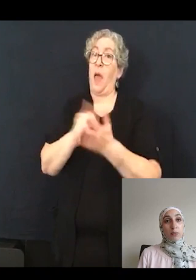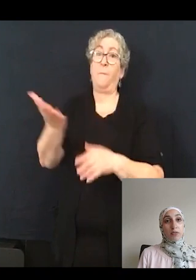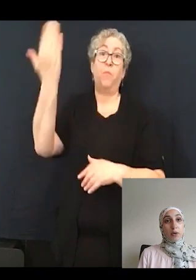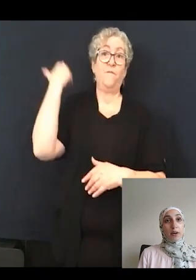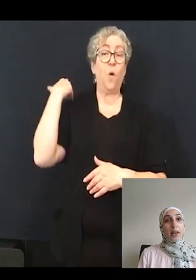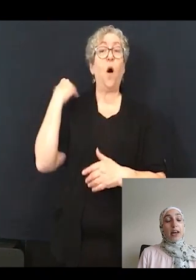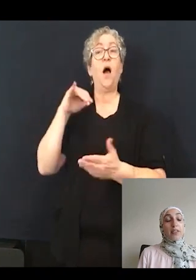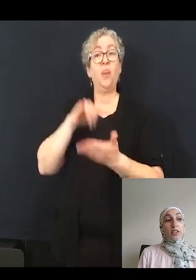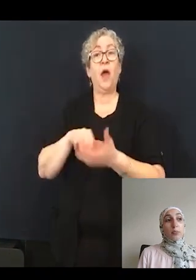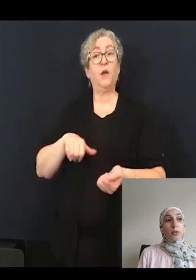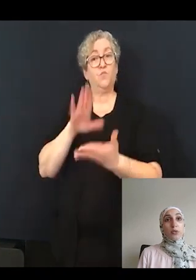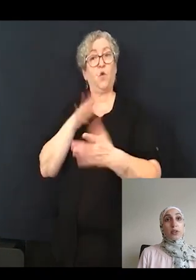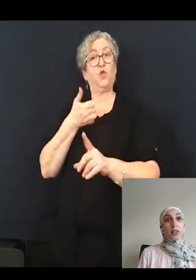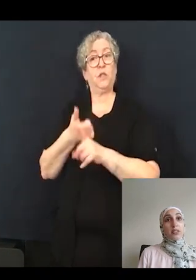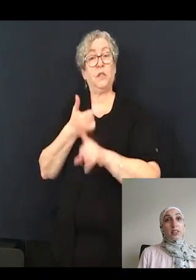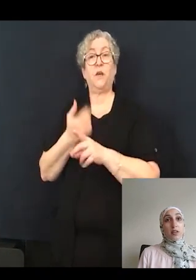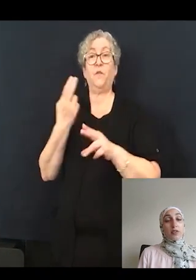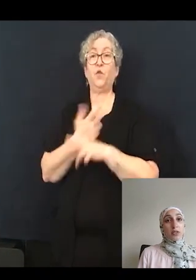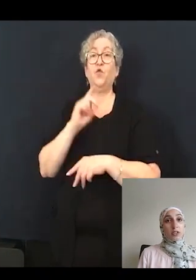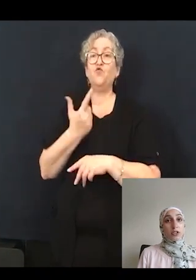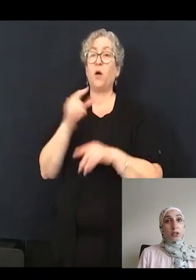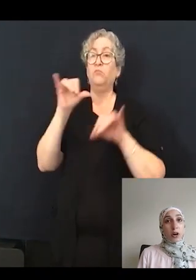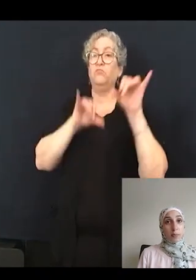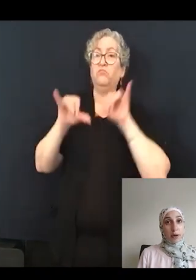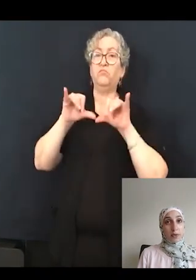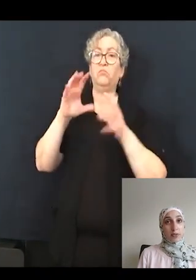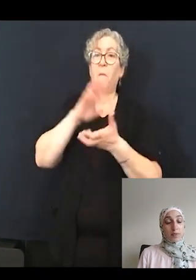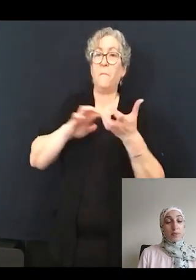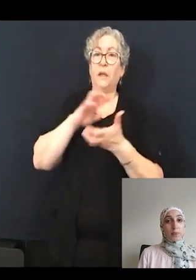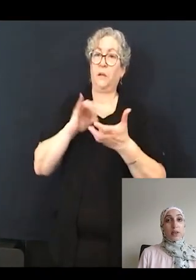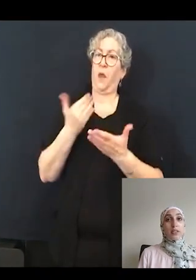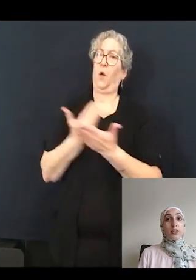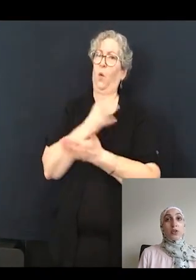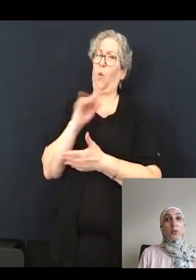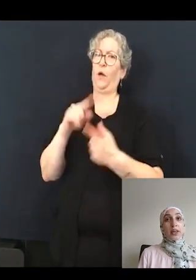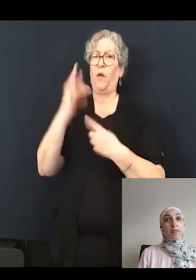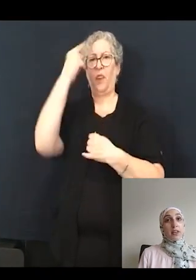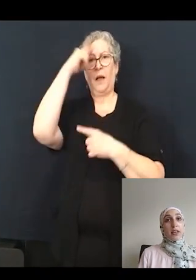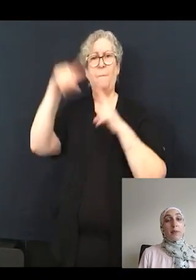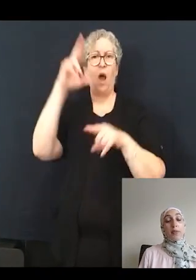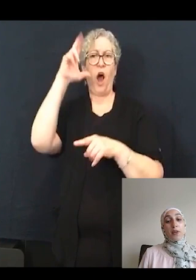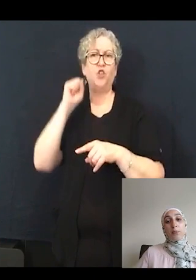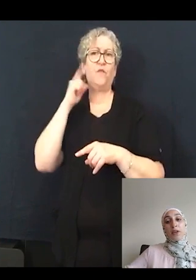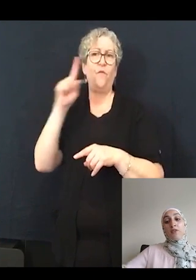And this approach within itself using a drug compound is a new way of thinking about therapy for Usher syndrome type